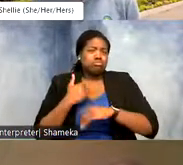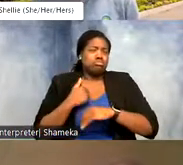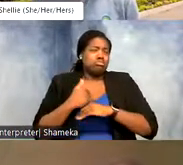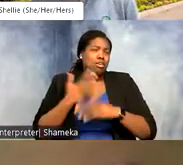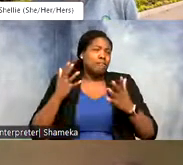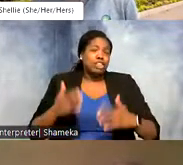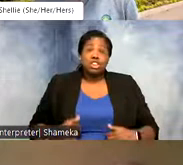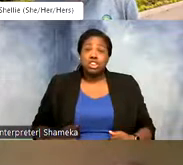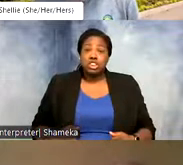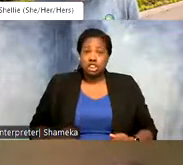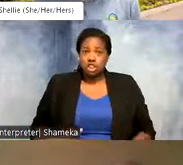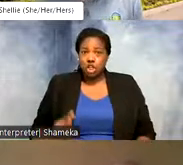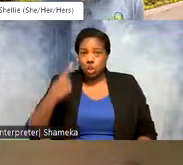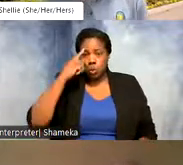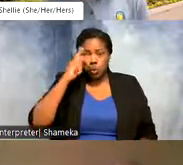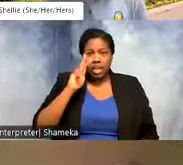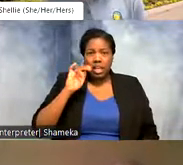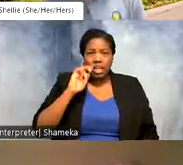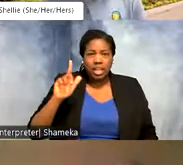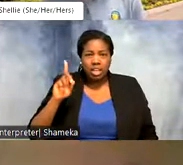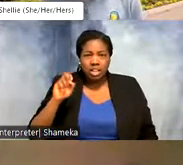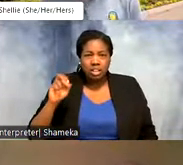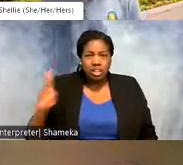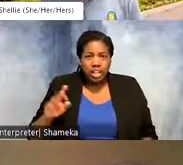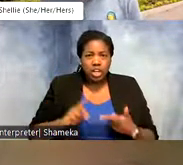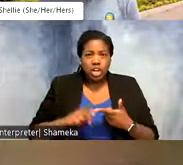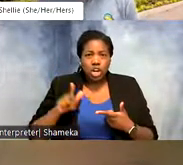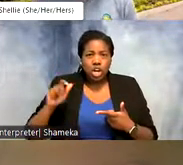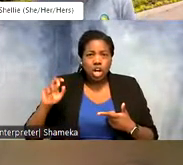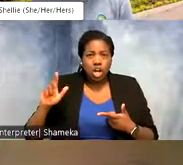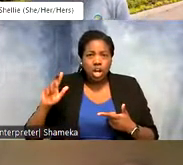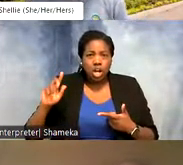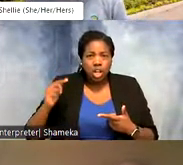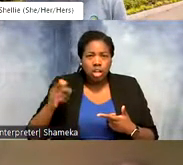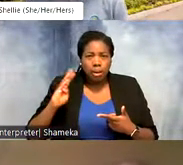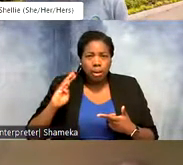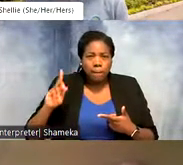Do you think a killdeer, a long-build curlew, a red knot or a lesser yellow leg? And you can